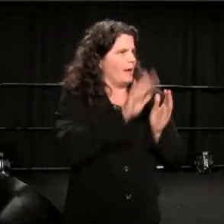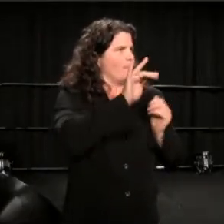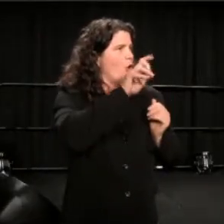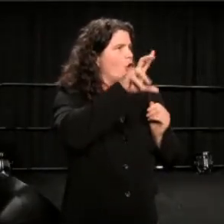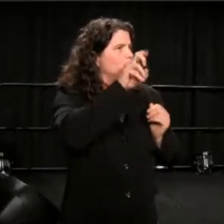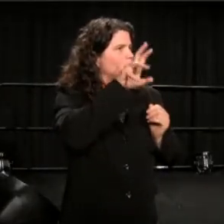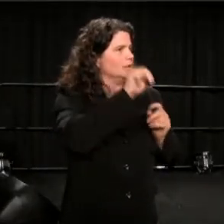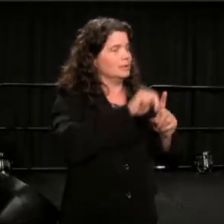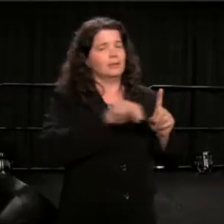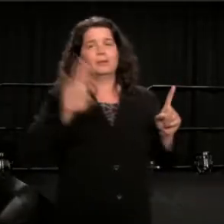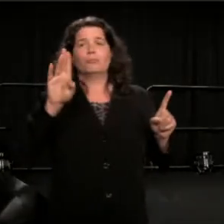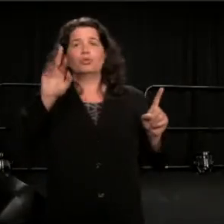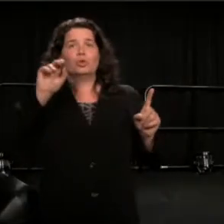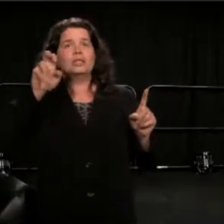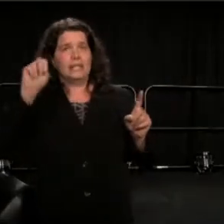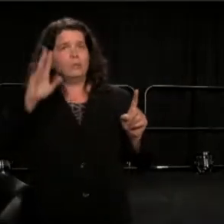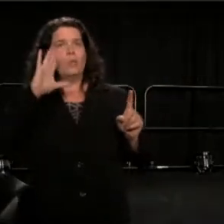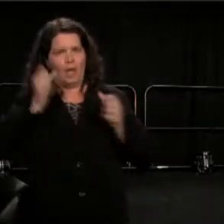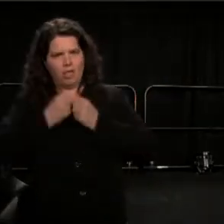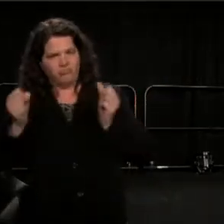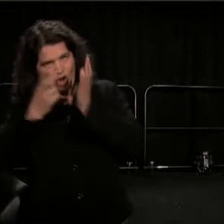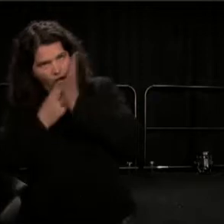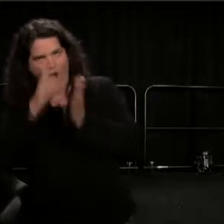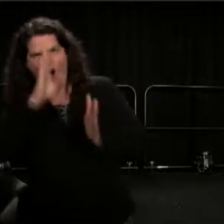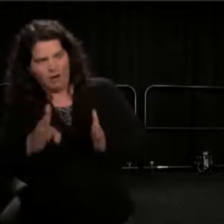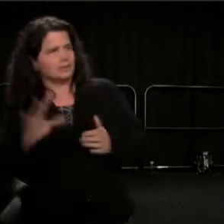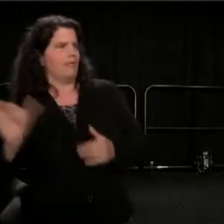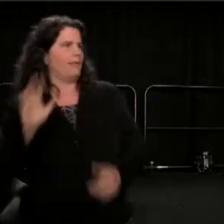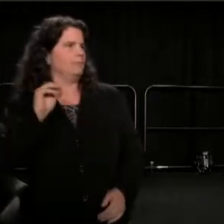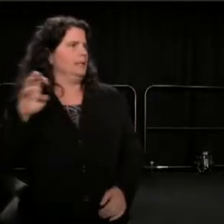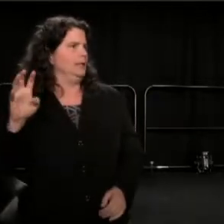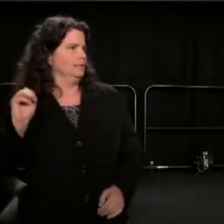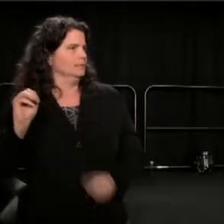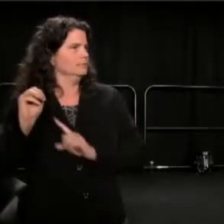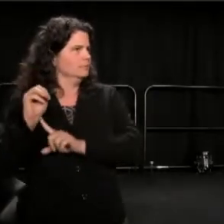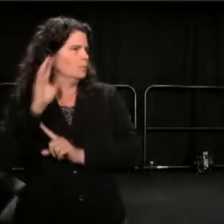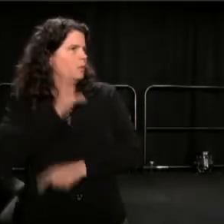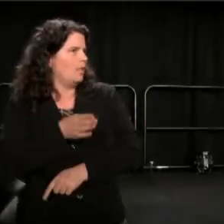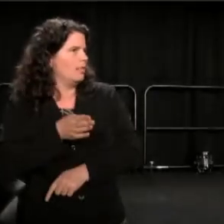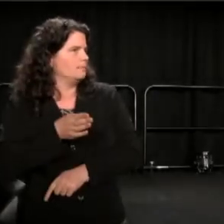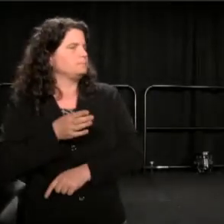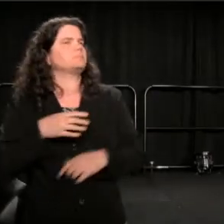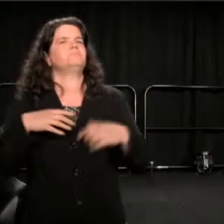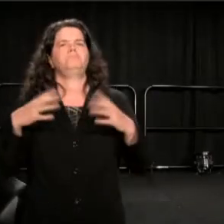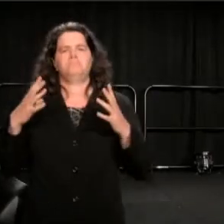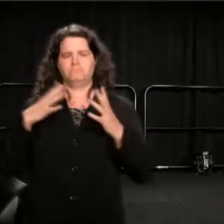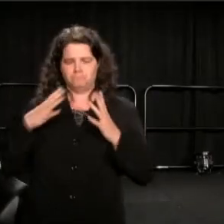Back in Washington, I'm living in the home of a democrat and republican,